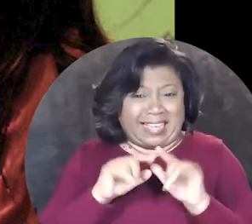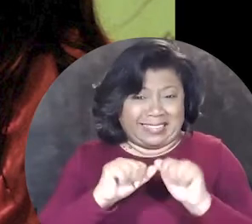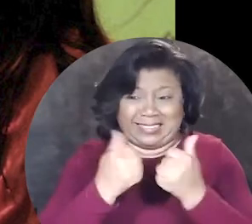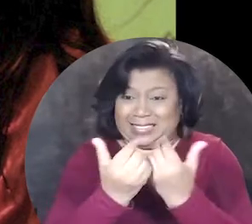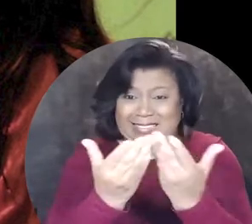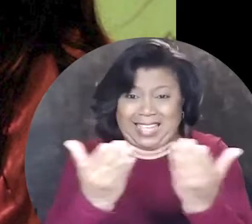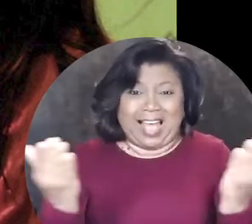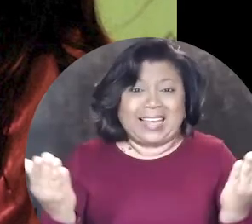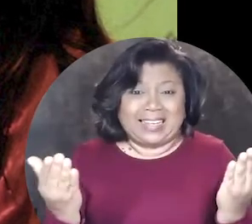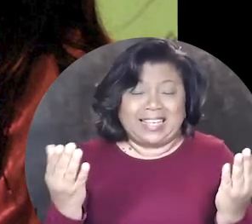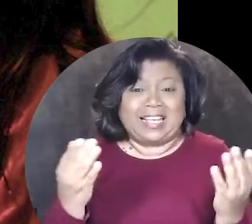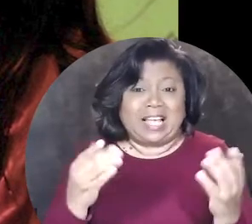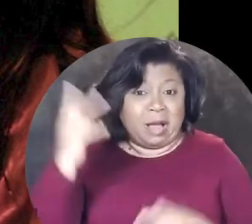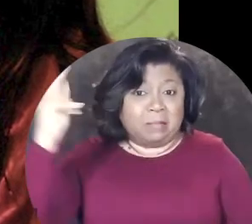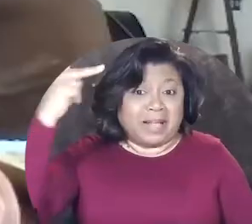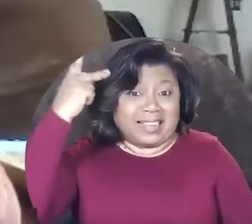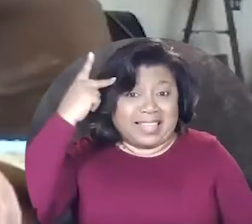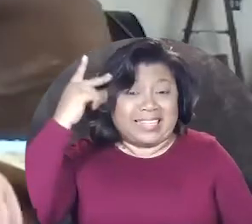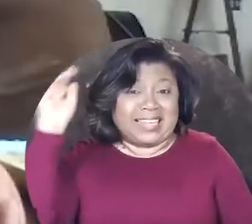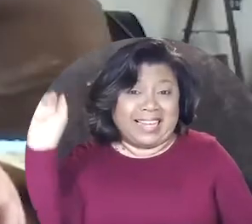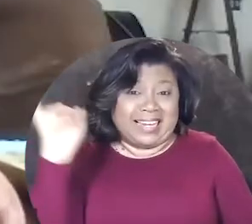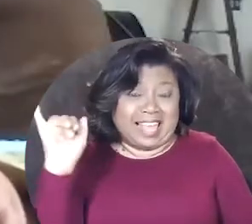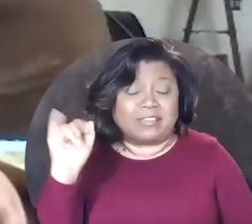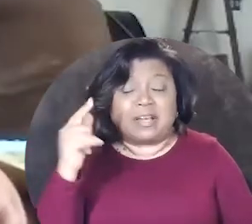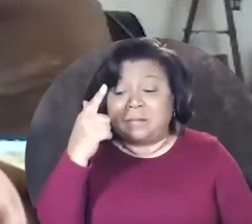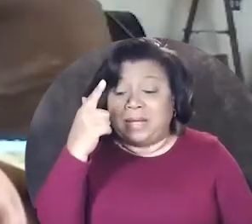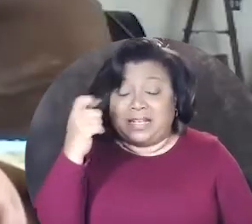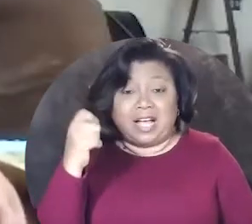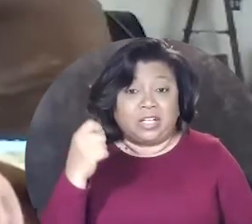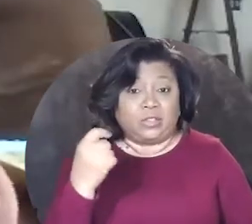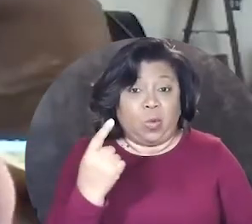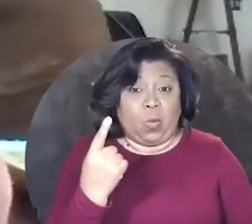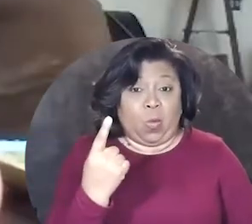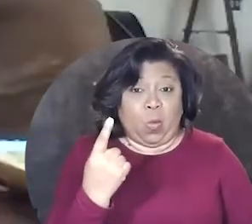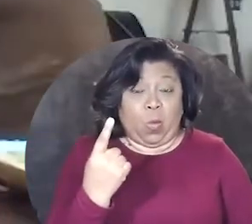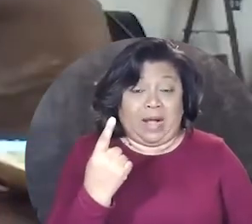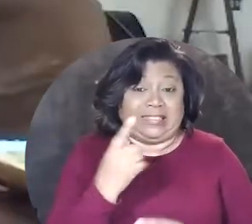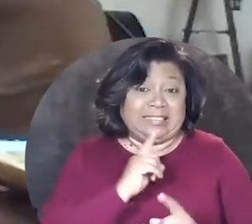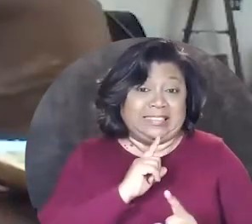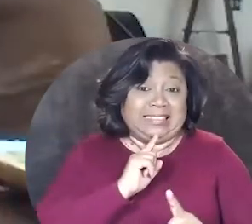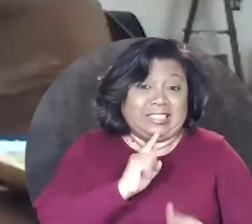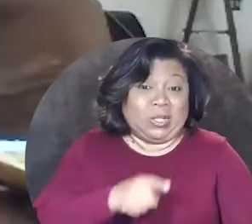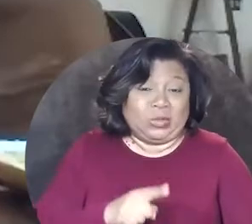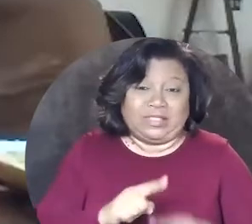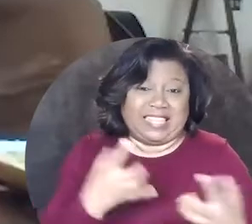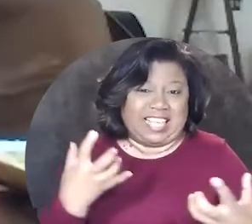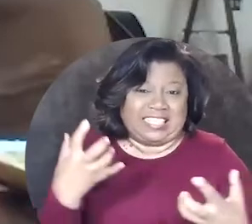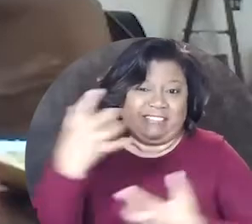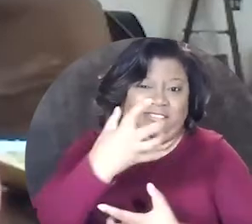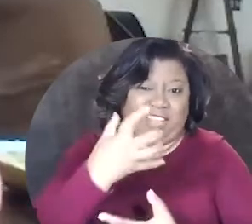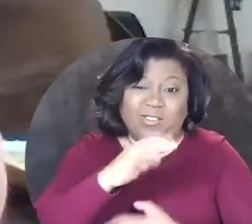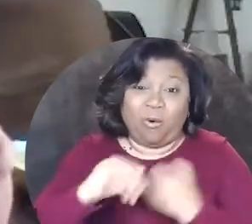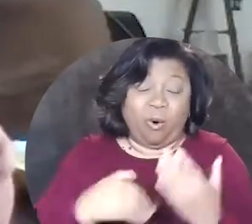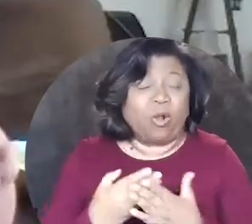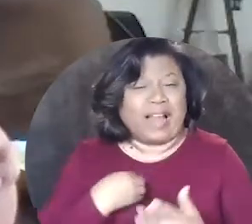in society, politically even, because one solution does not fit all